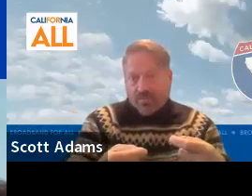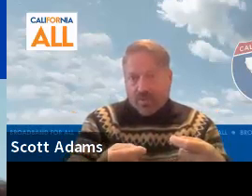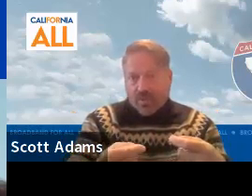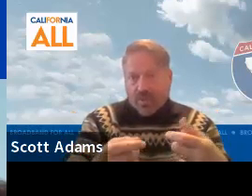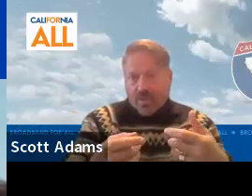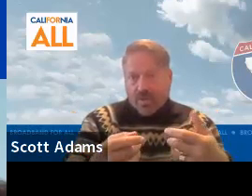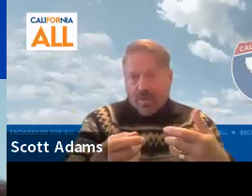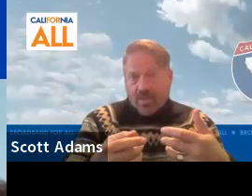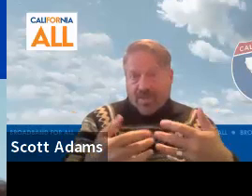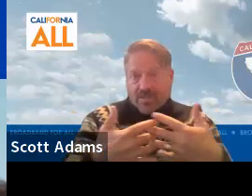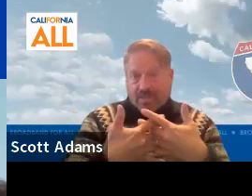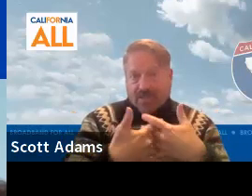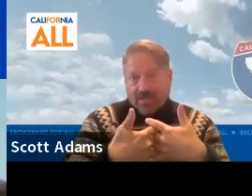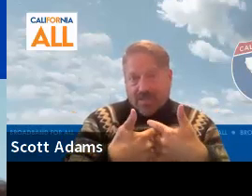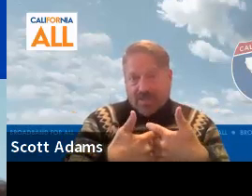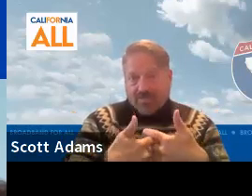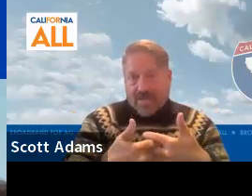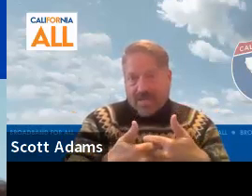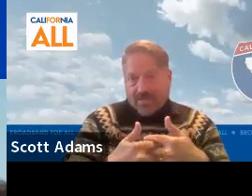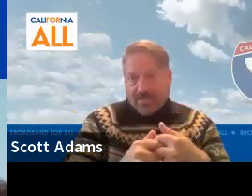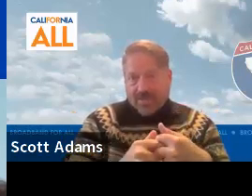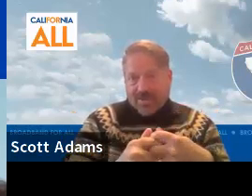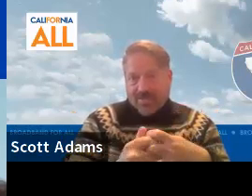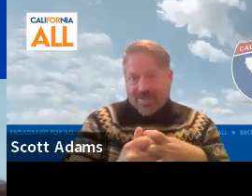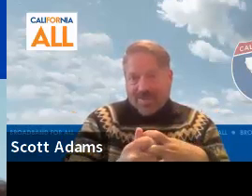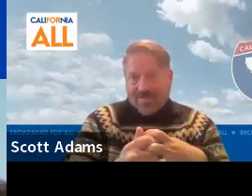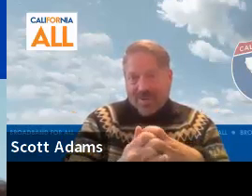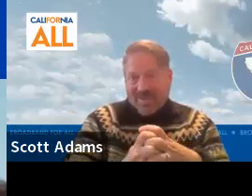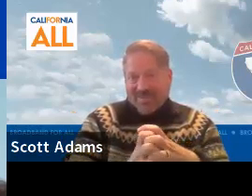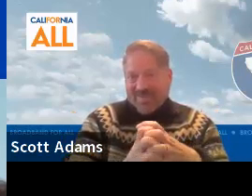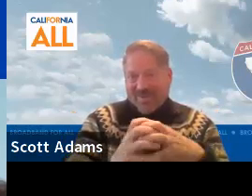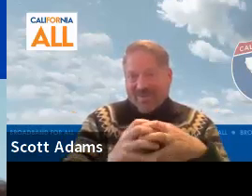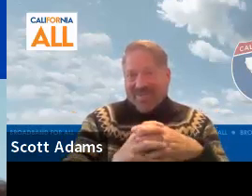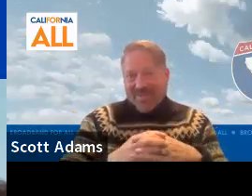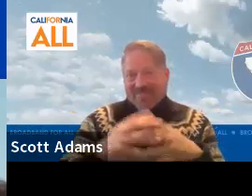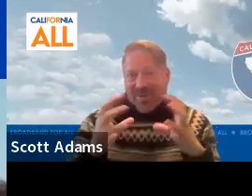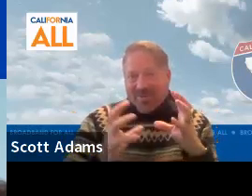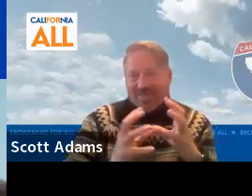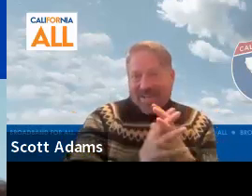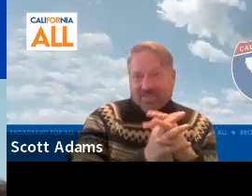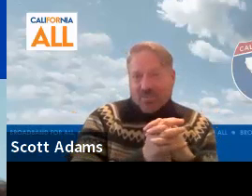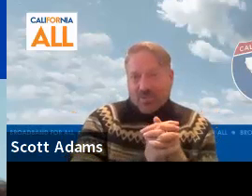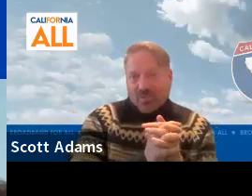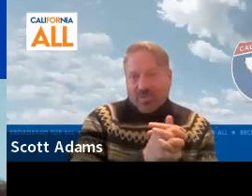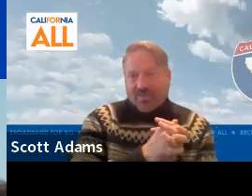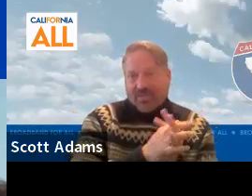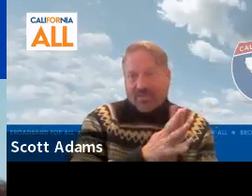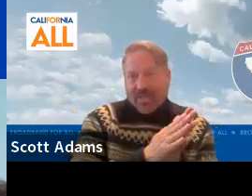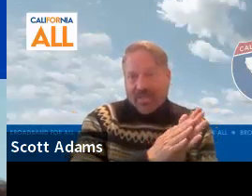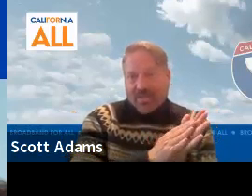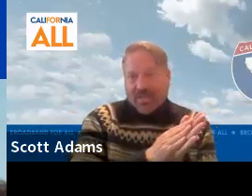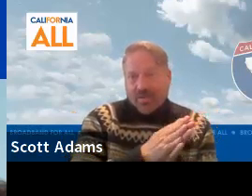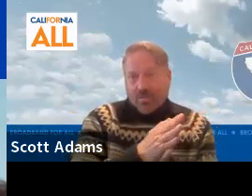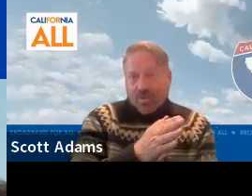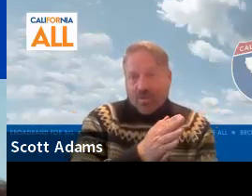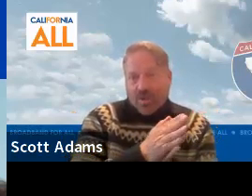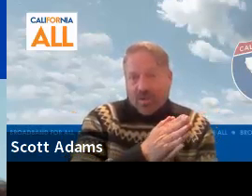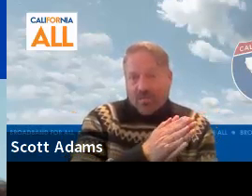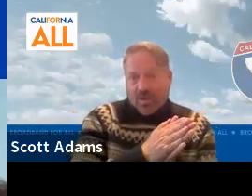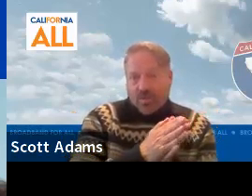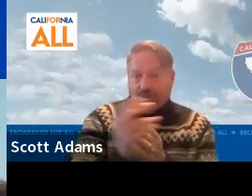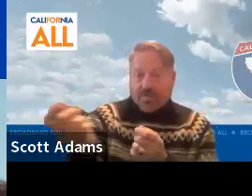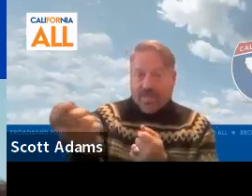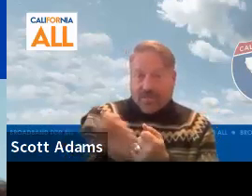So this is a vast broadband for all program that has multiple pieces, and we're we thank